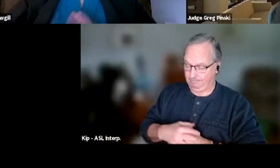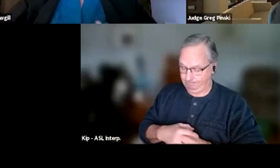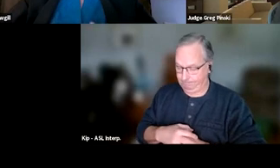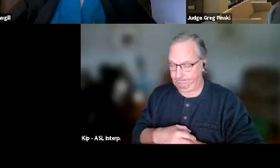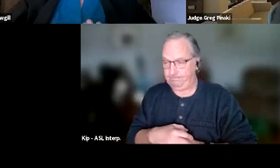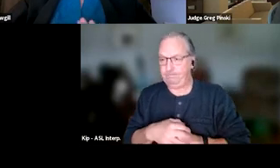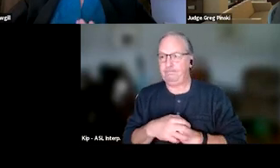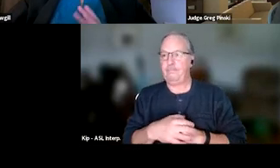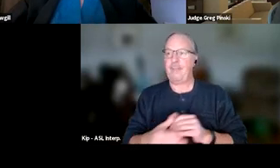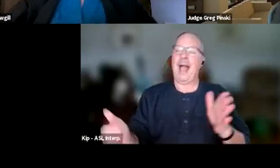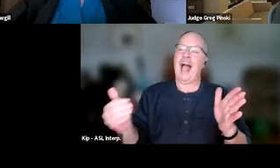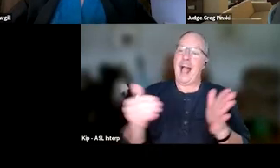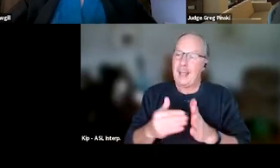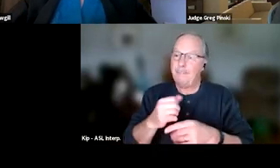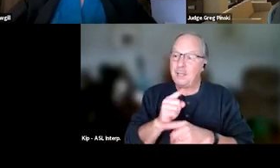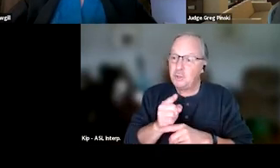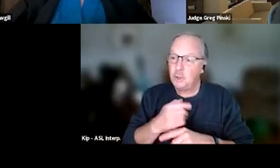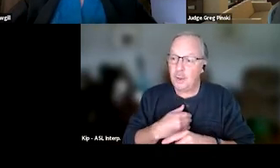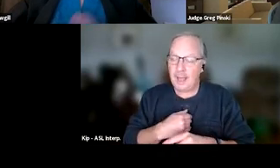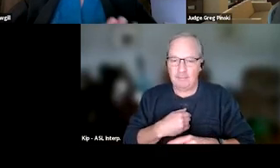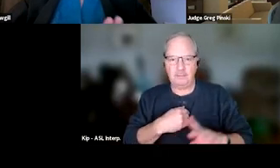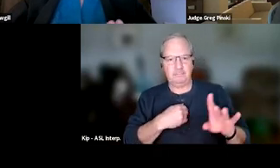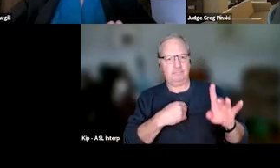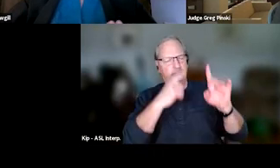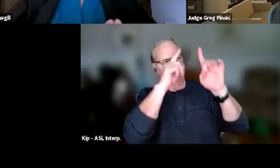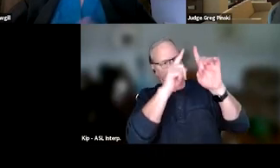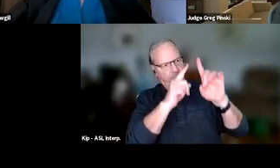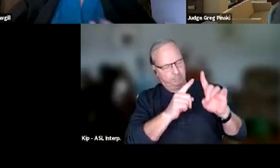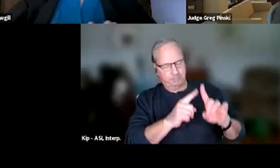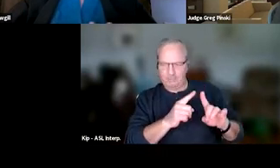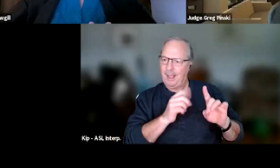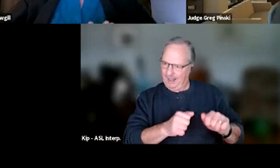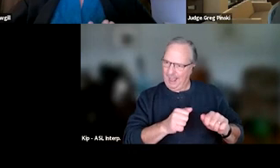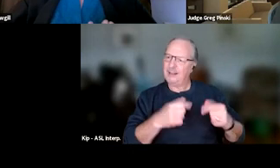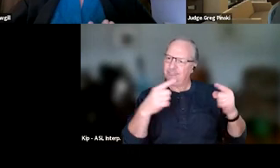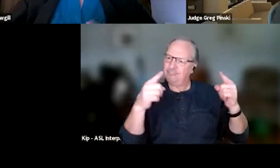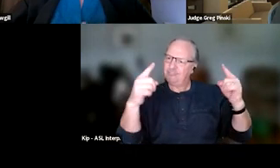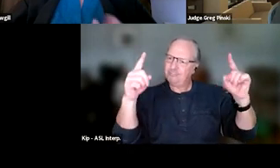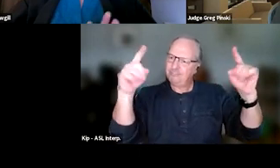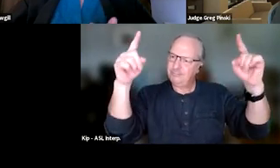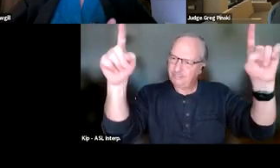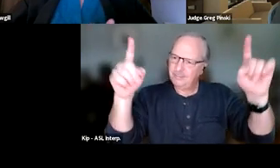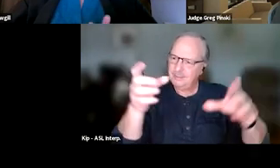Again, just make sure that you have realistic, achievable things. Sometimes, we put these lofty goals that they don't give a lot of opportunity